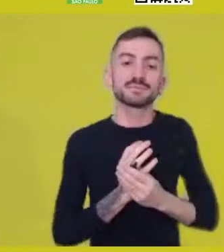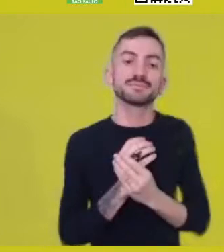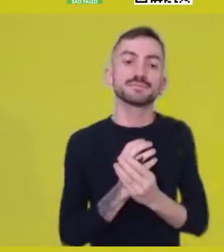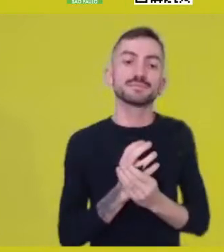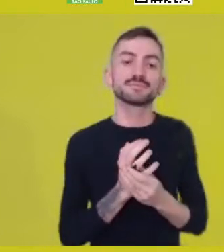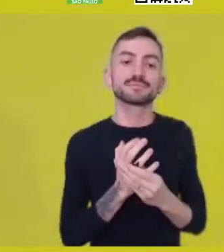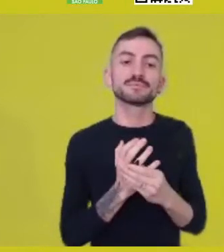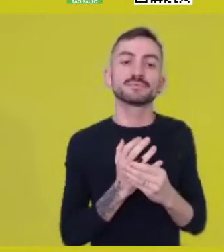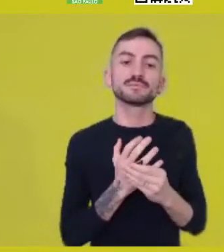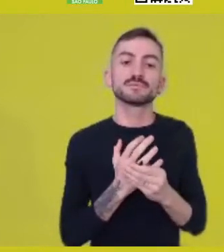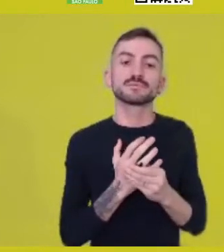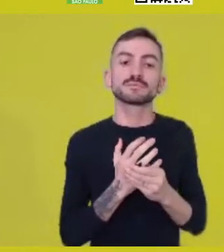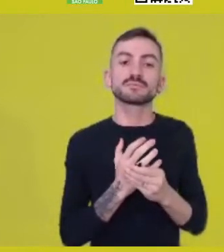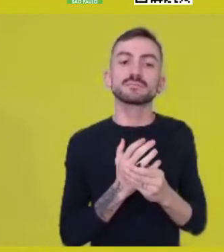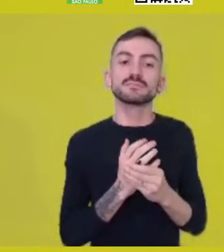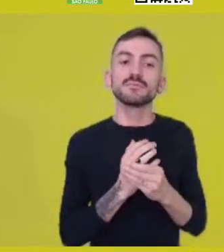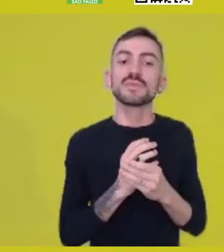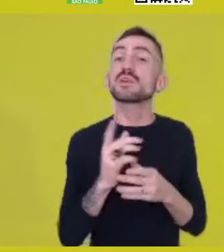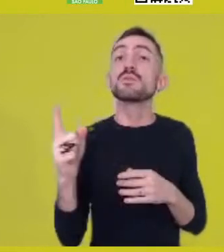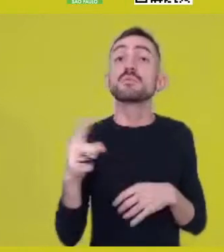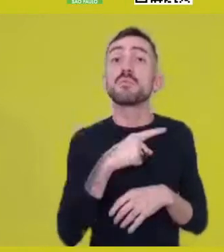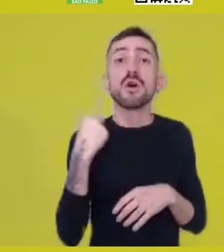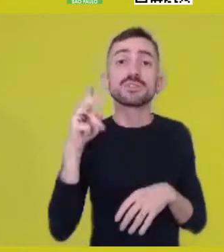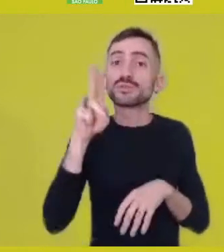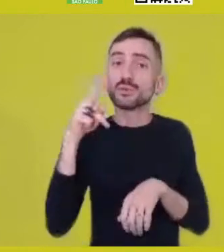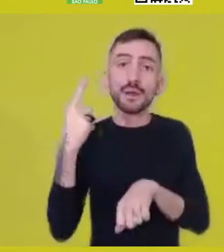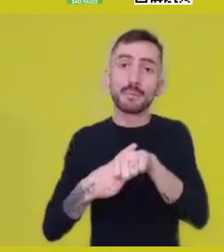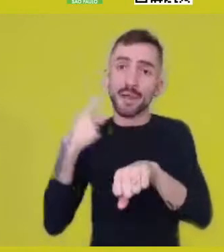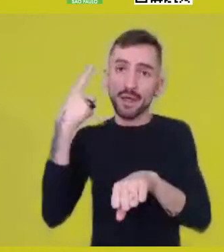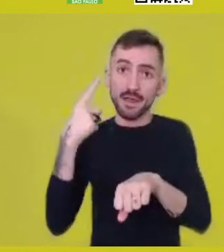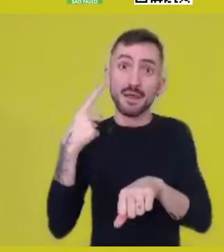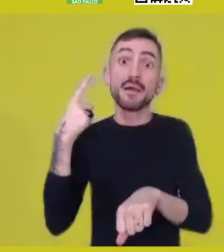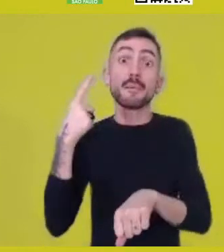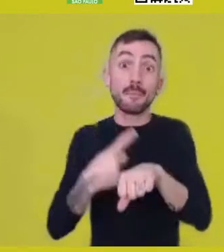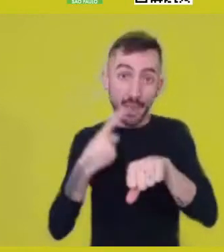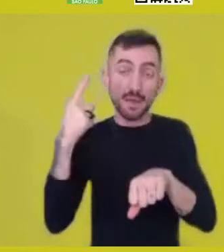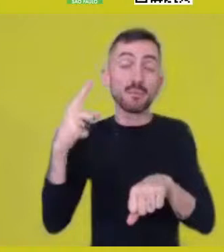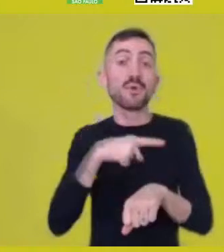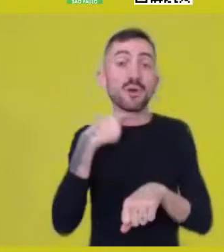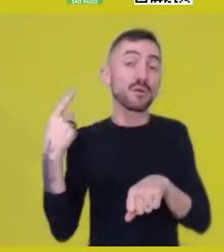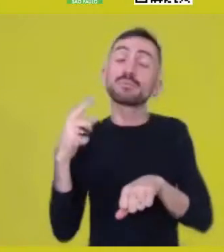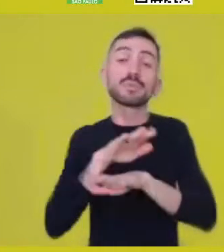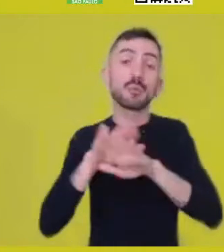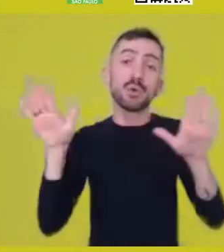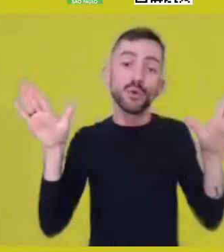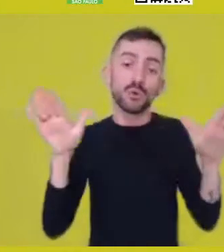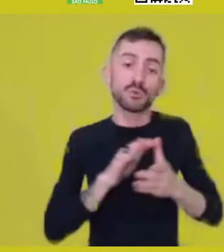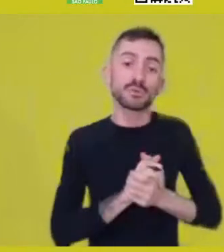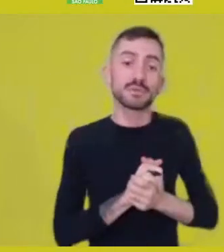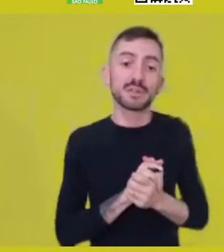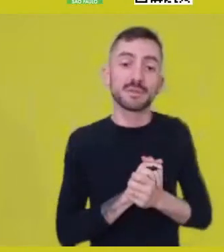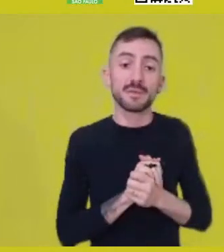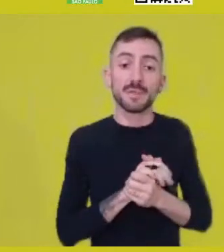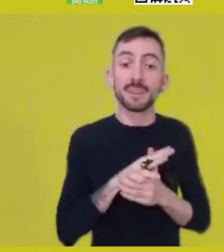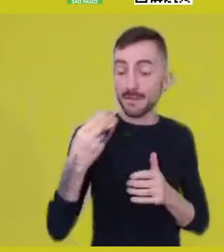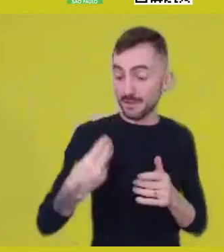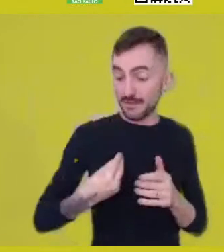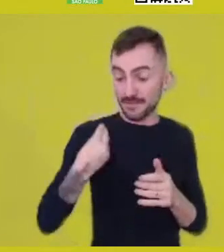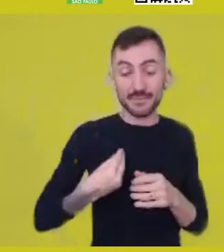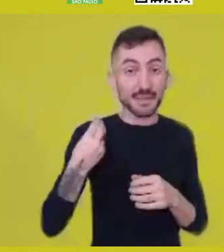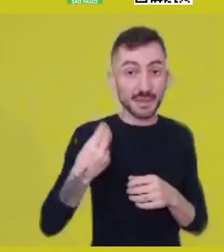You don’t savor death until you die. You don’t savor life until you live.